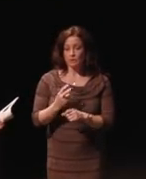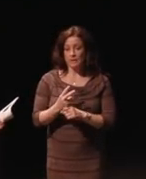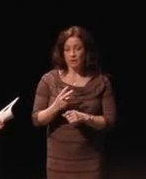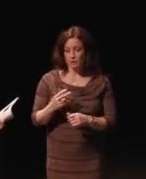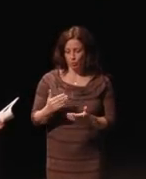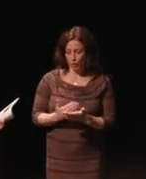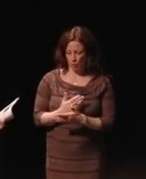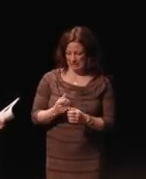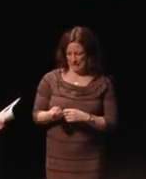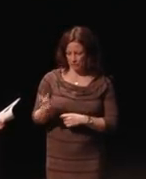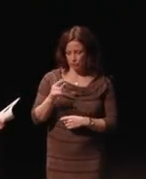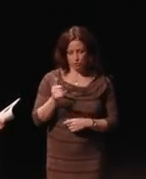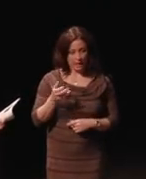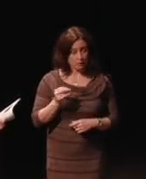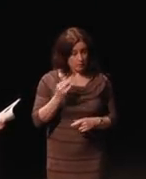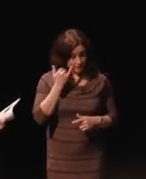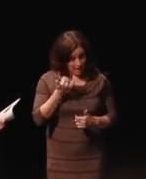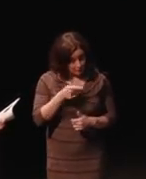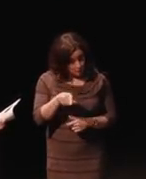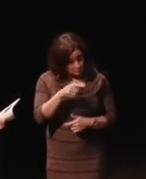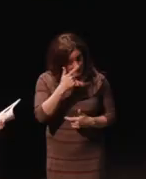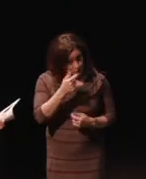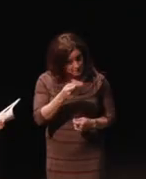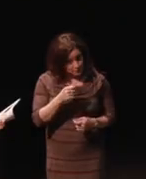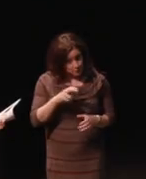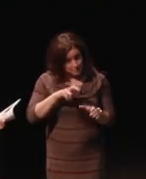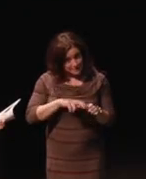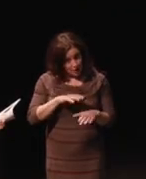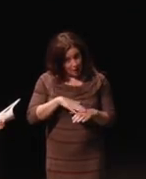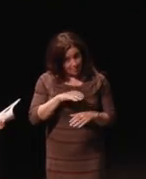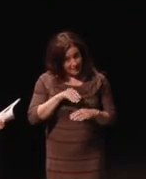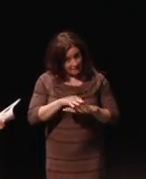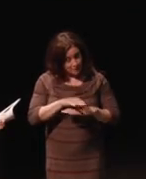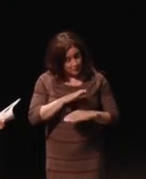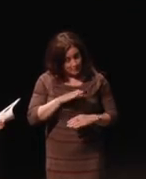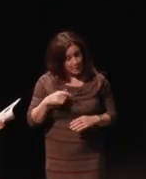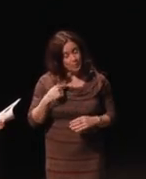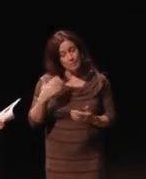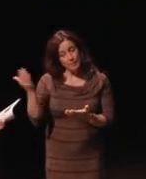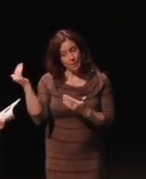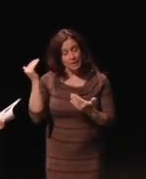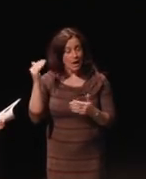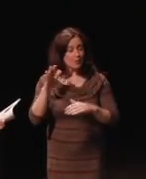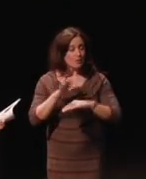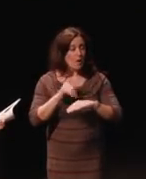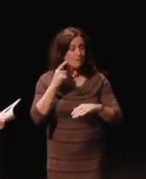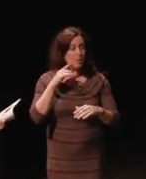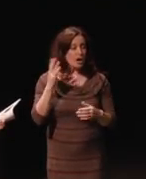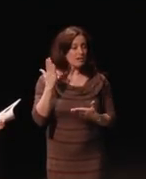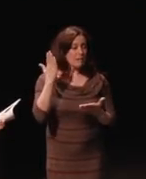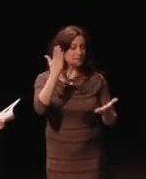If any of you are interested in sitting on that advisory committee, we'll be putting out a call for nominations.